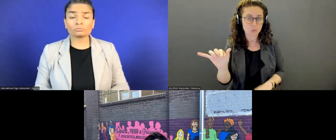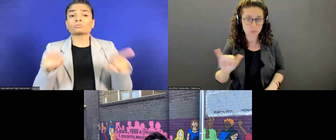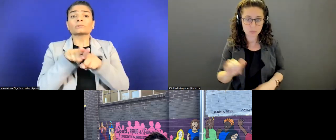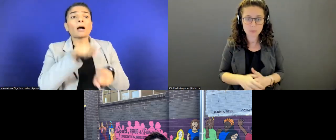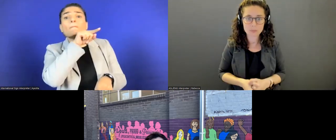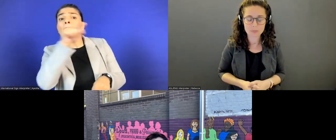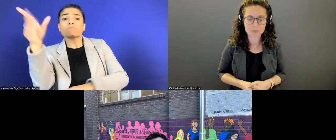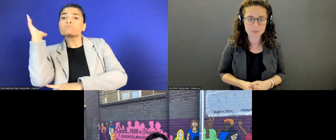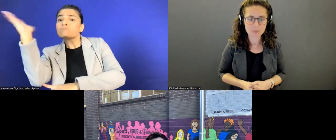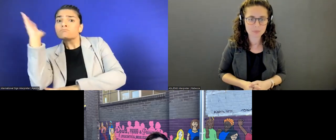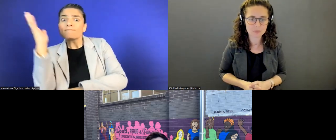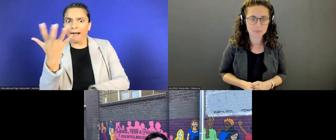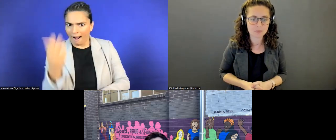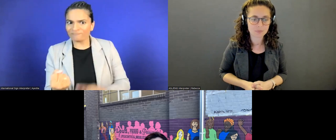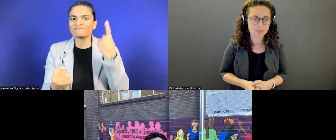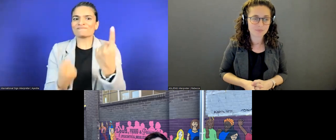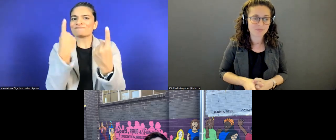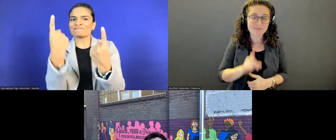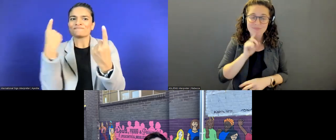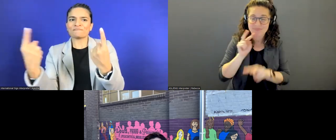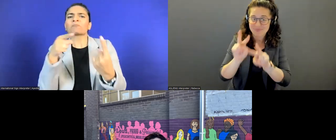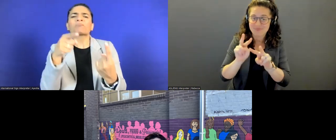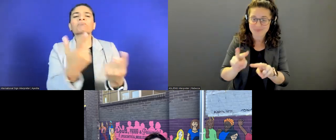And really looking forward to all the information they're about to share.